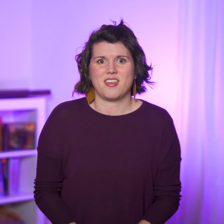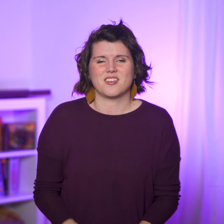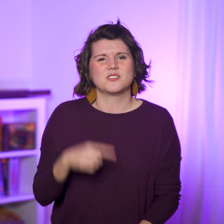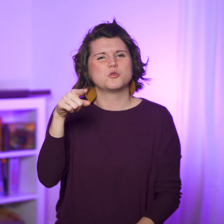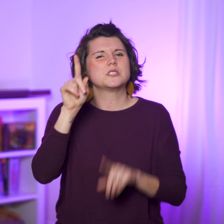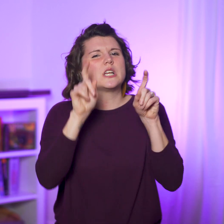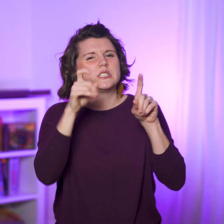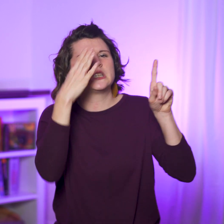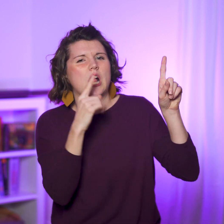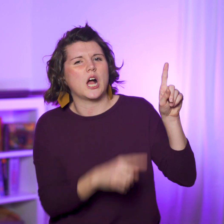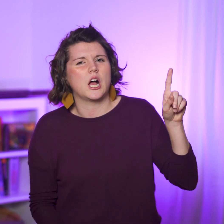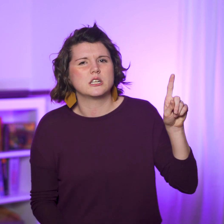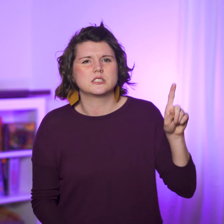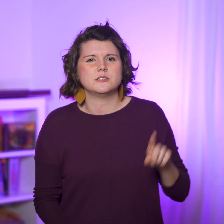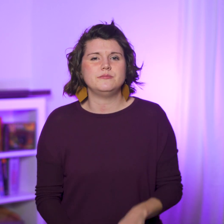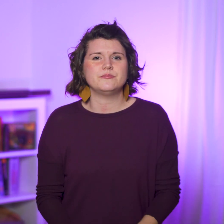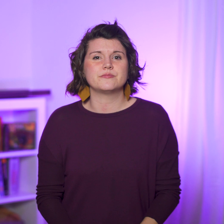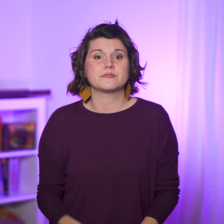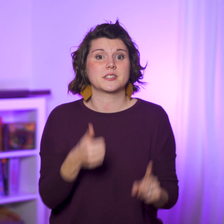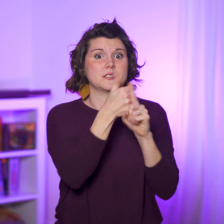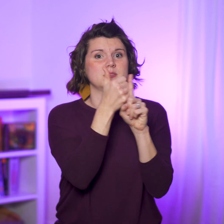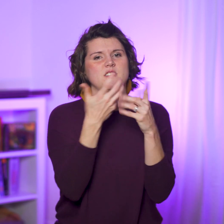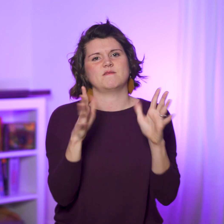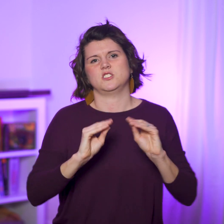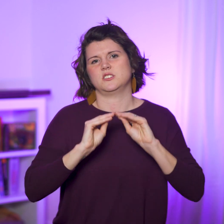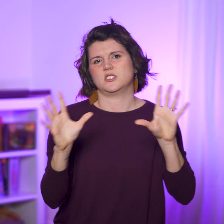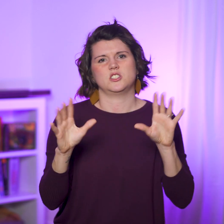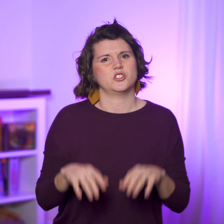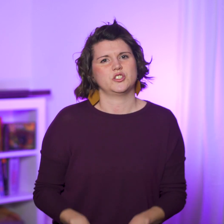and you’re testing God. He’s made Himself clear.